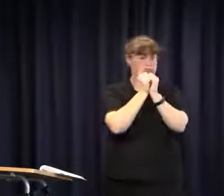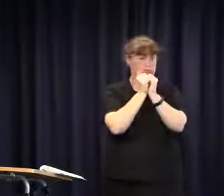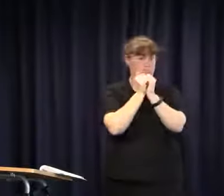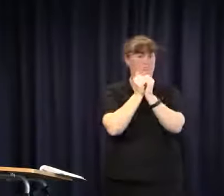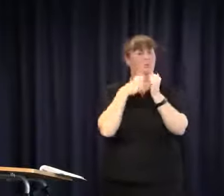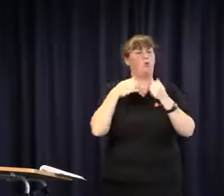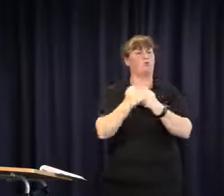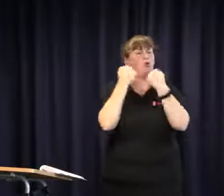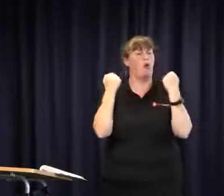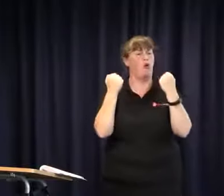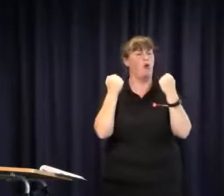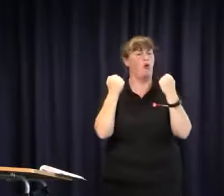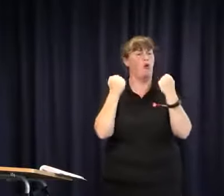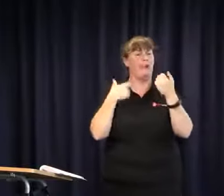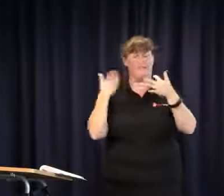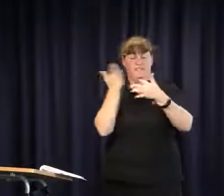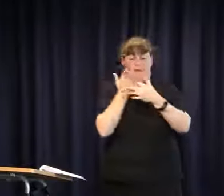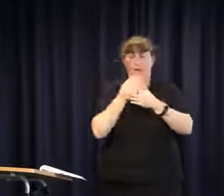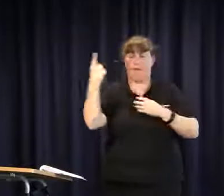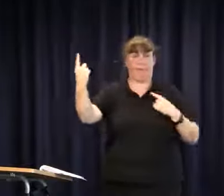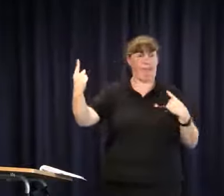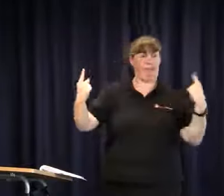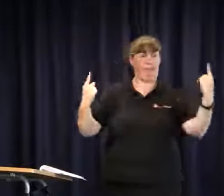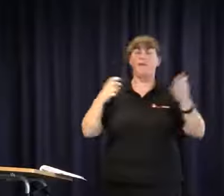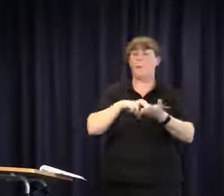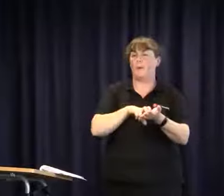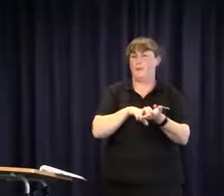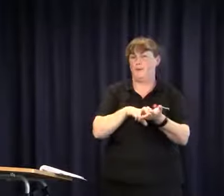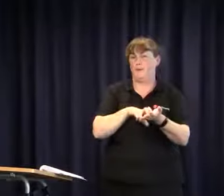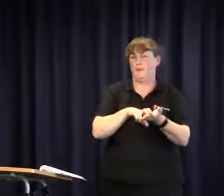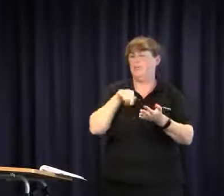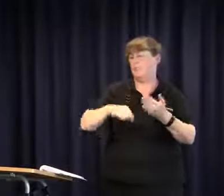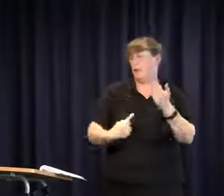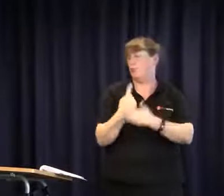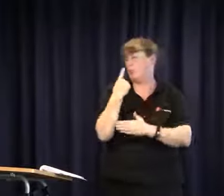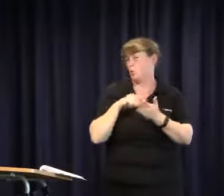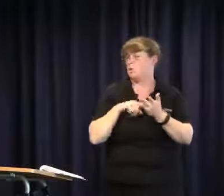If we can work together, we're going to be stronger as a collective group. If we're divided